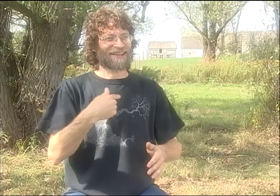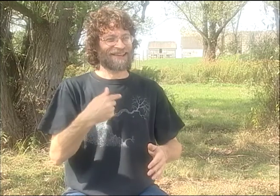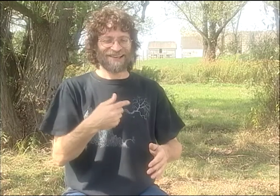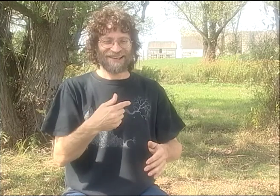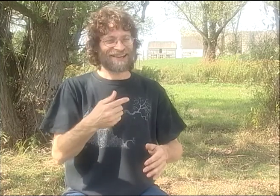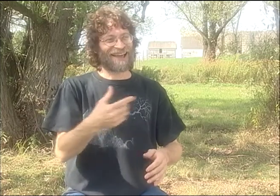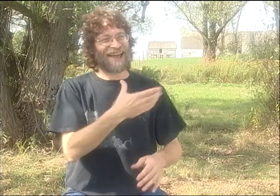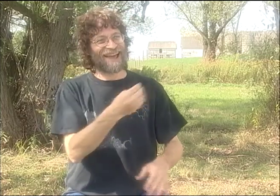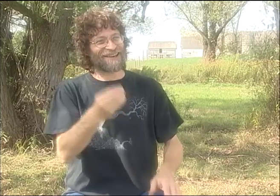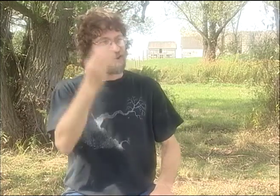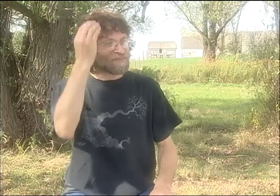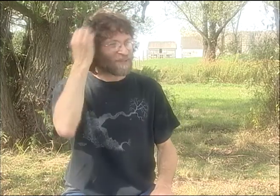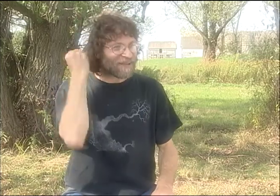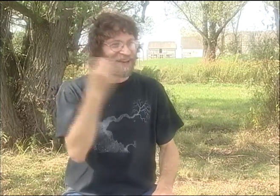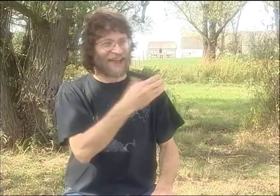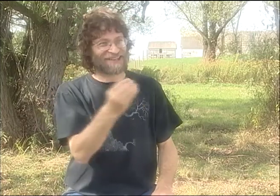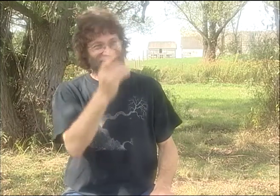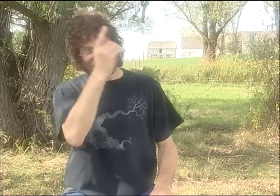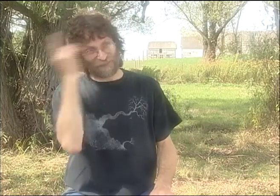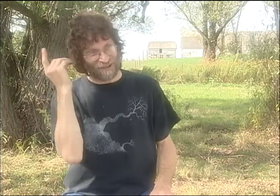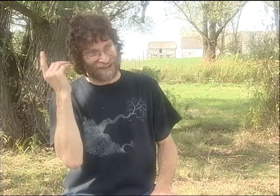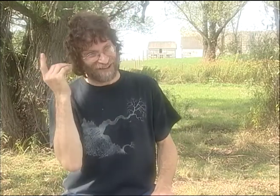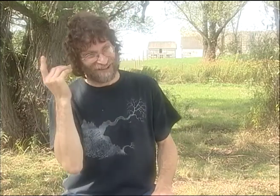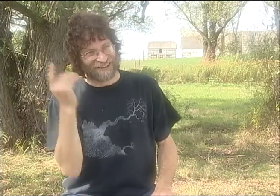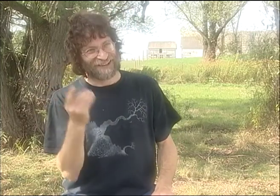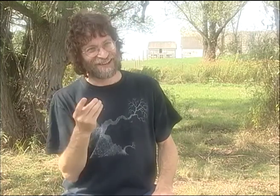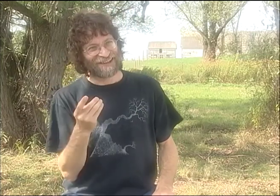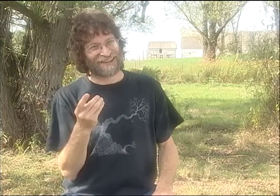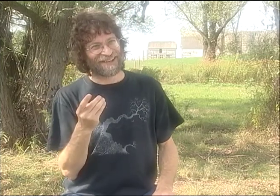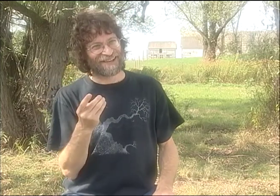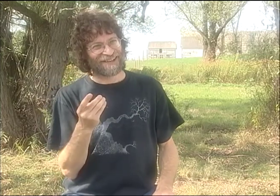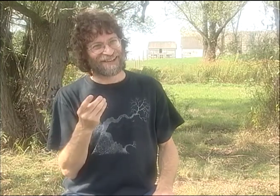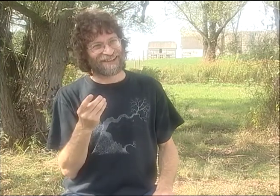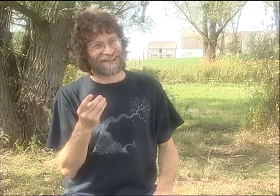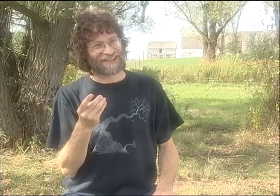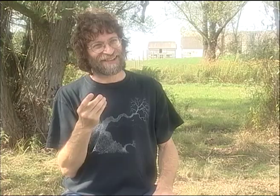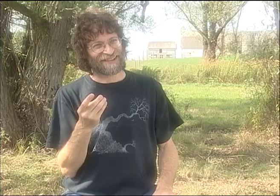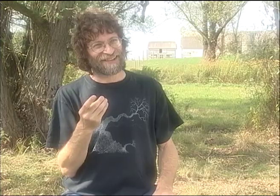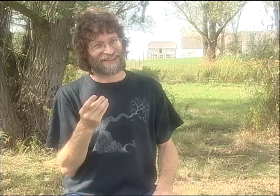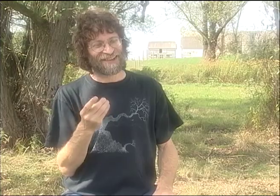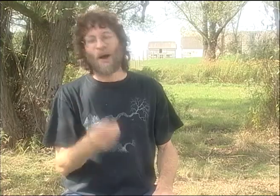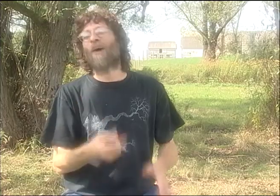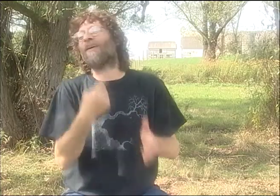WHAT DID THEY BUY FOR $15? WELL, THEY BOUGHT ME AND PETER AND DEBBIE.